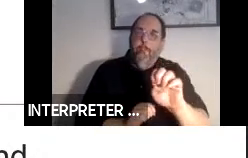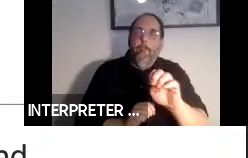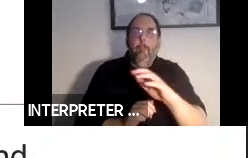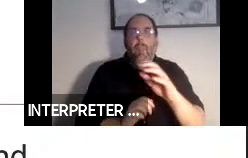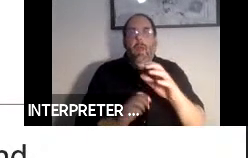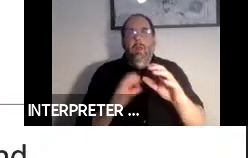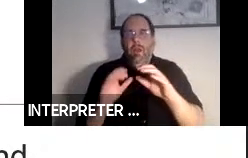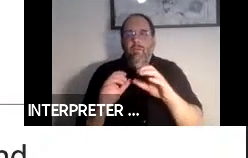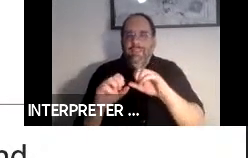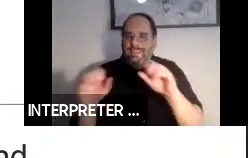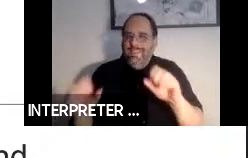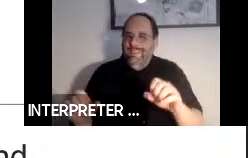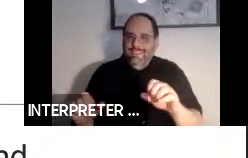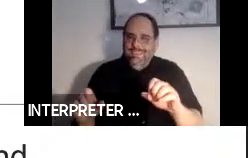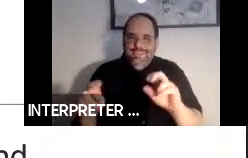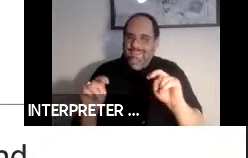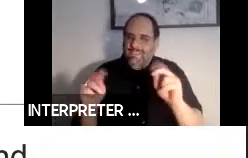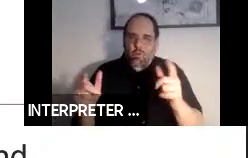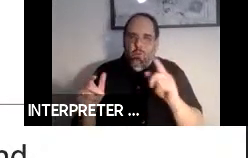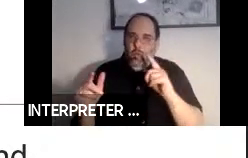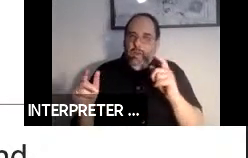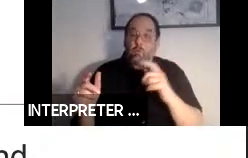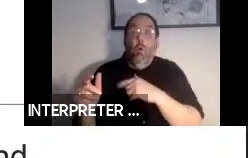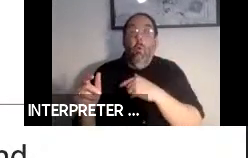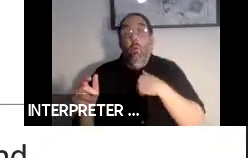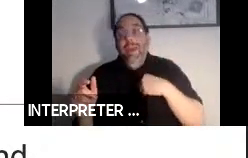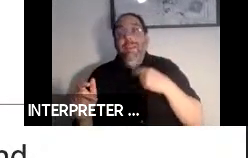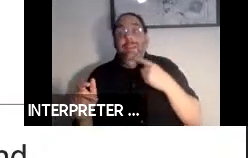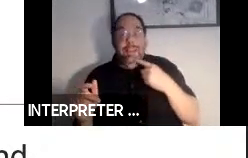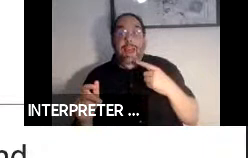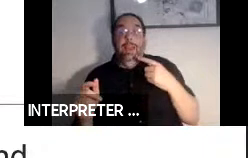very good at complex, what we consider simple but they consider complex time